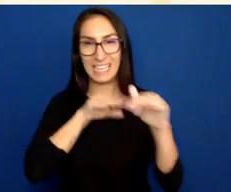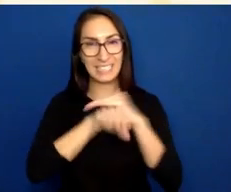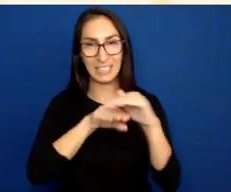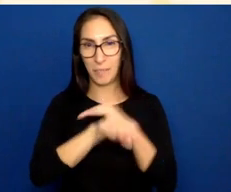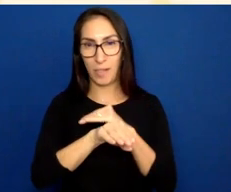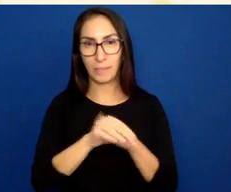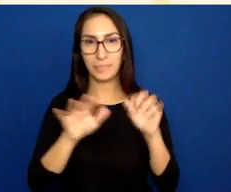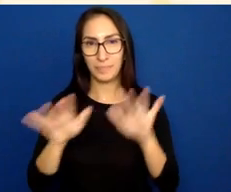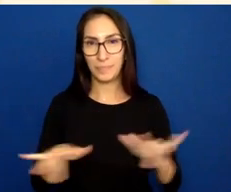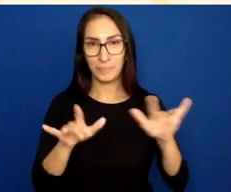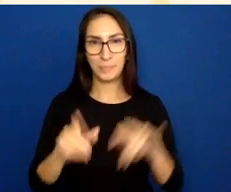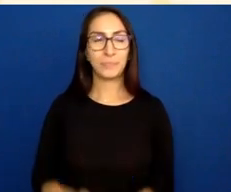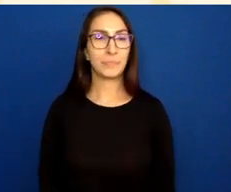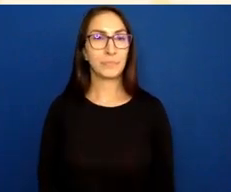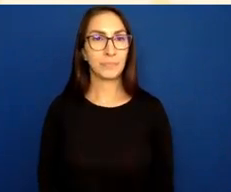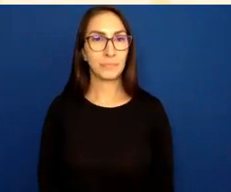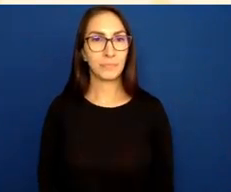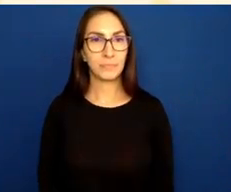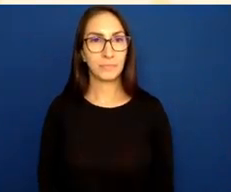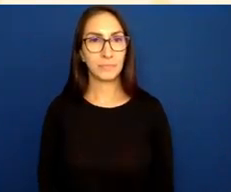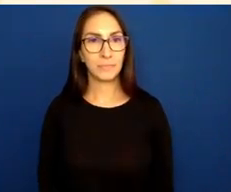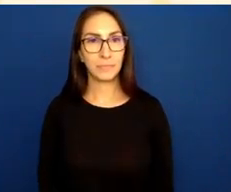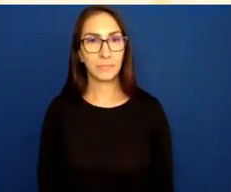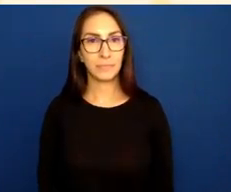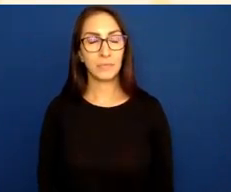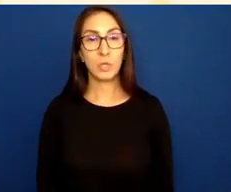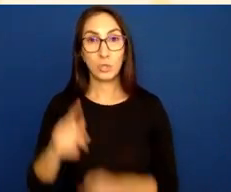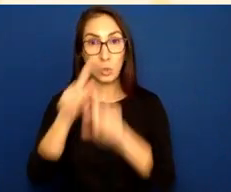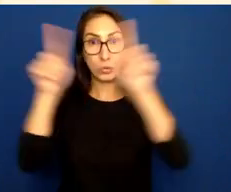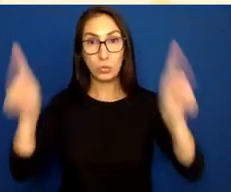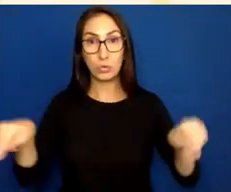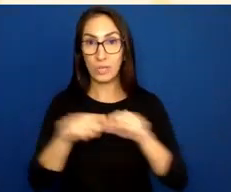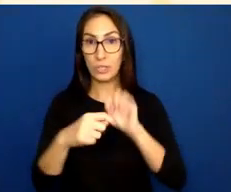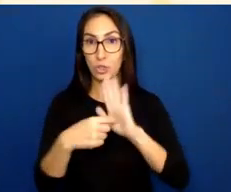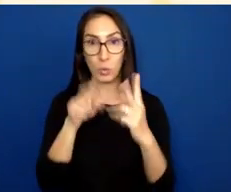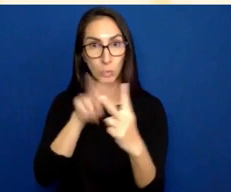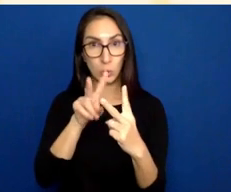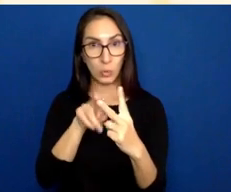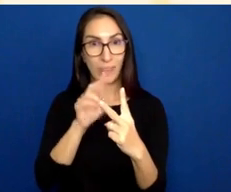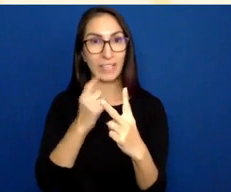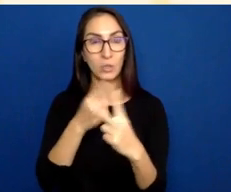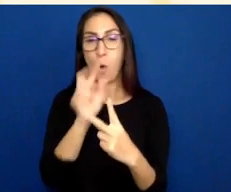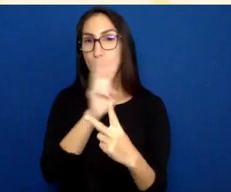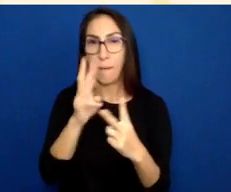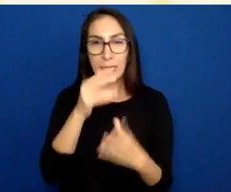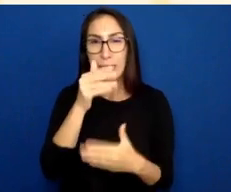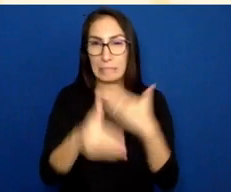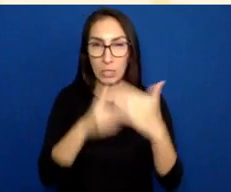So now we've got two things on our screen right now. We have the website that we're working on the left,